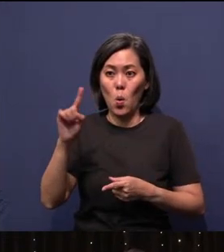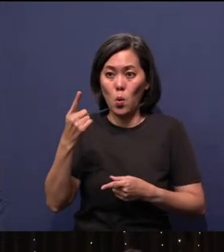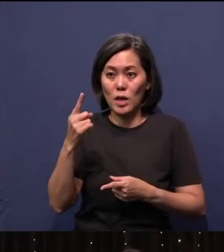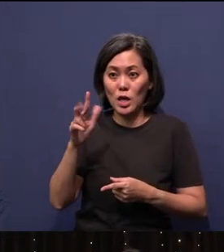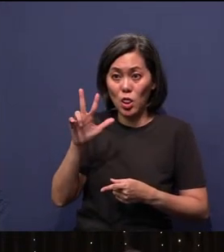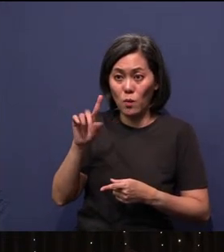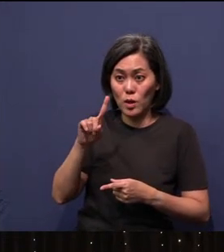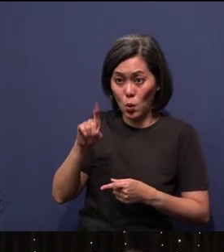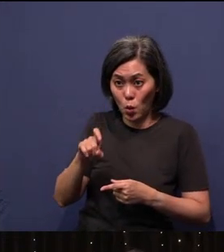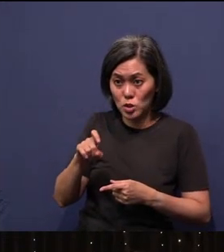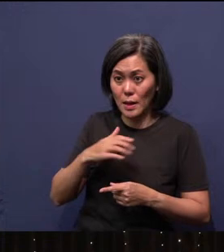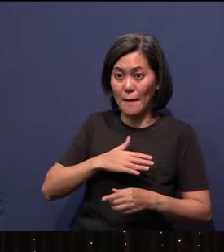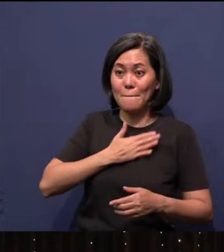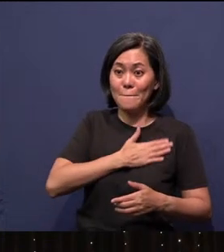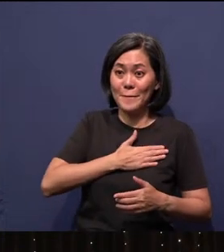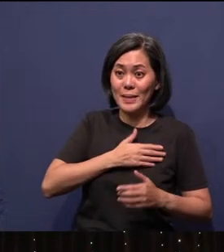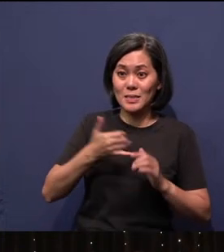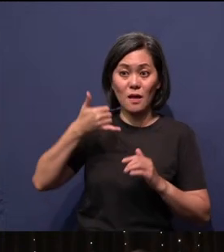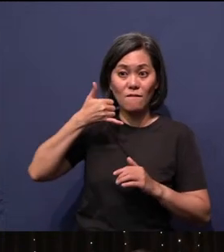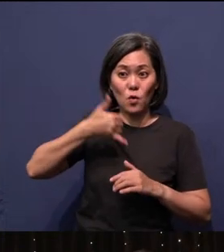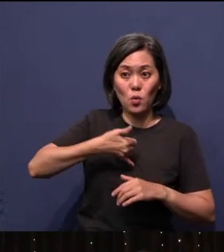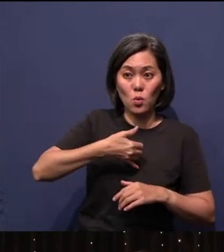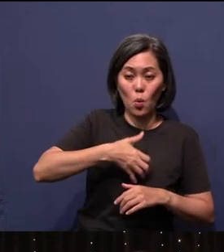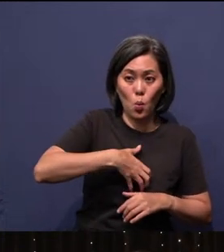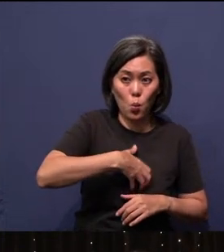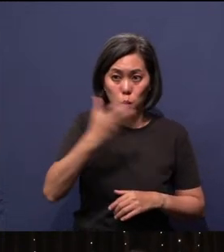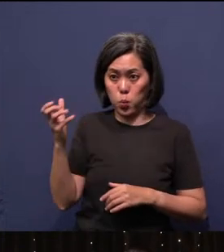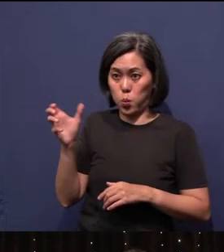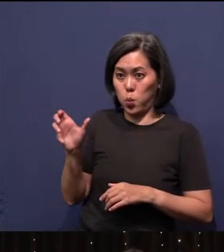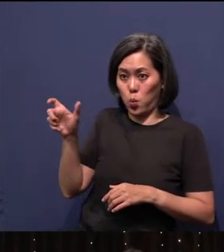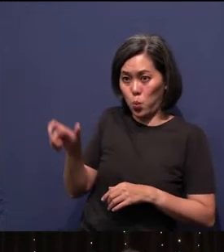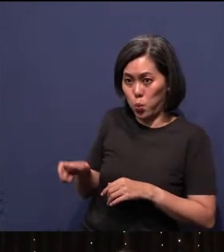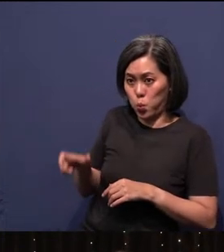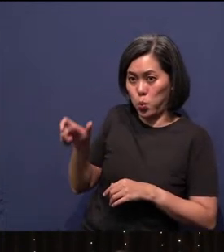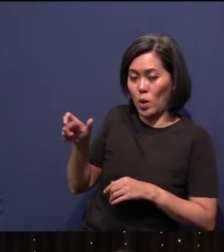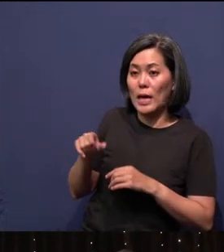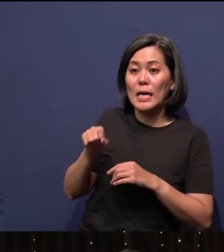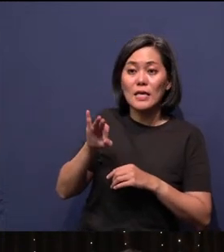no, please whip up your phone and scan the QR code if you have participated in this